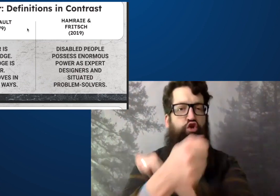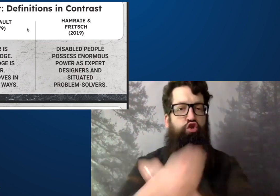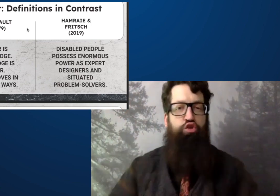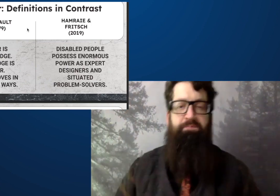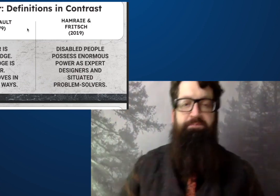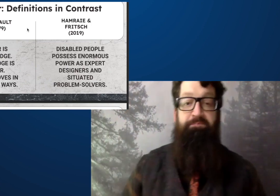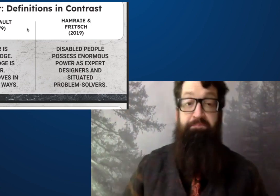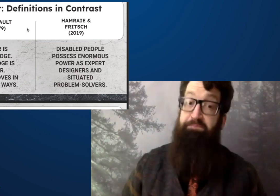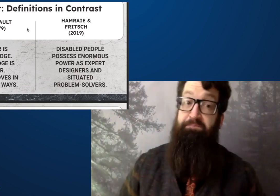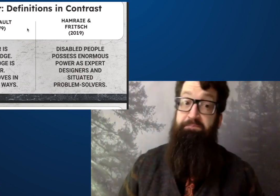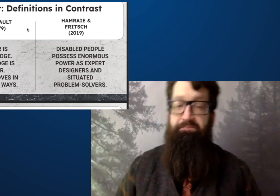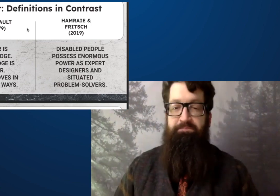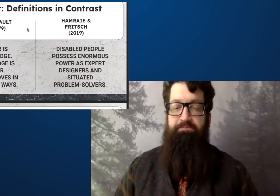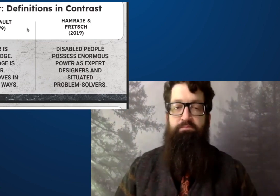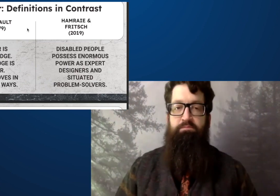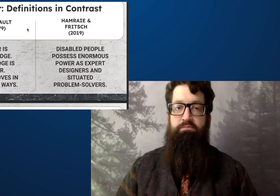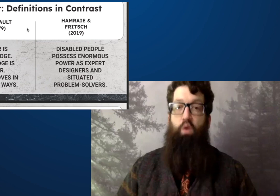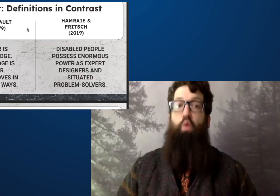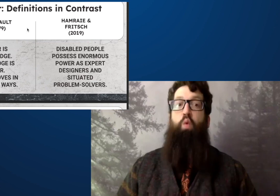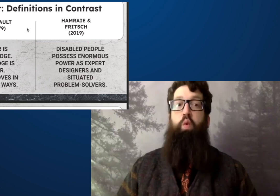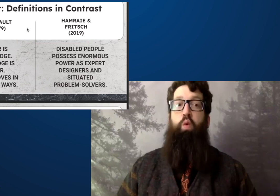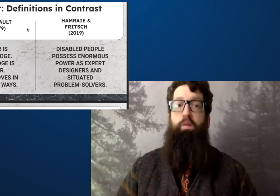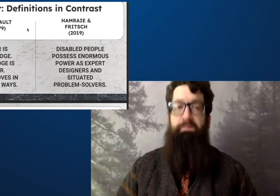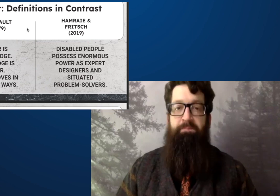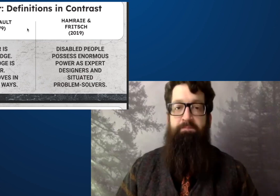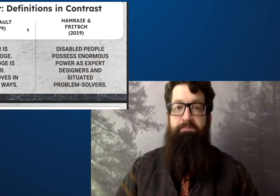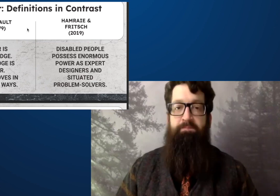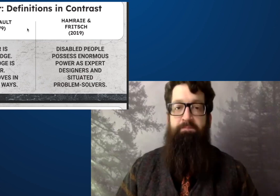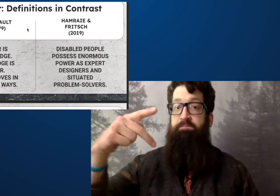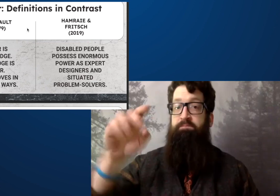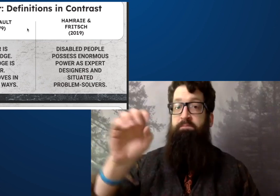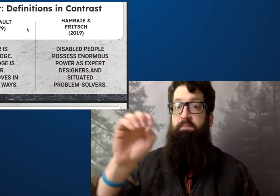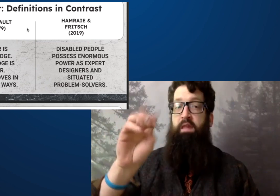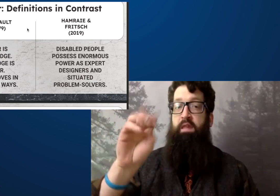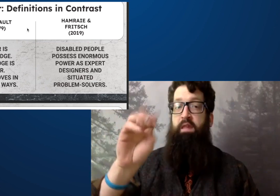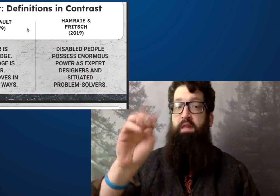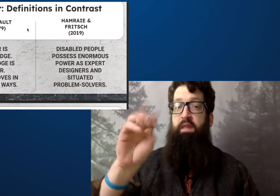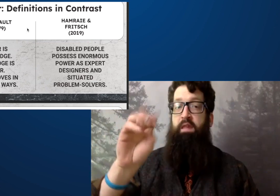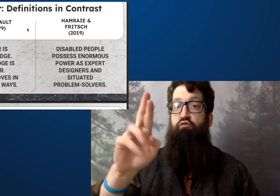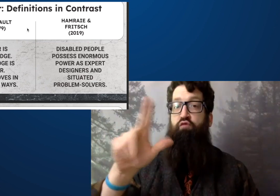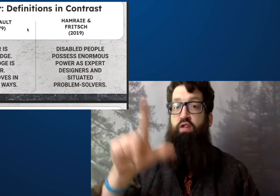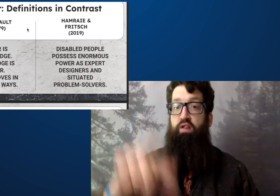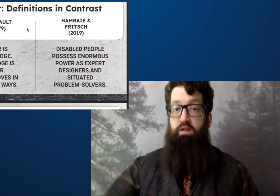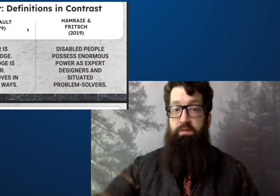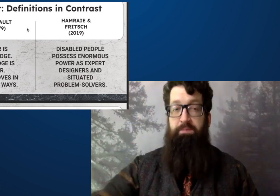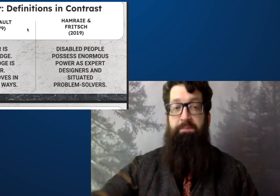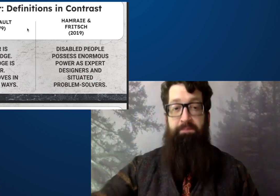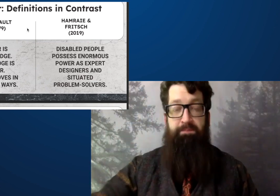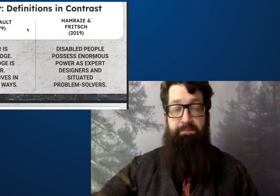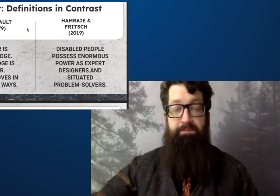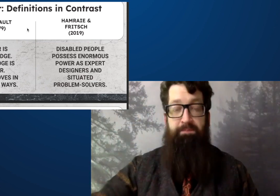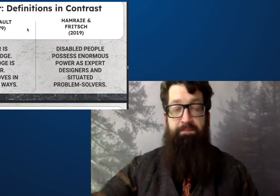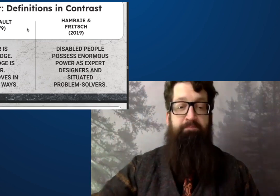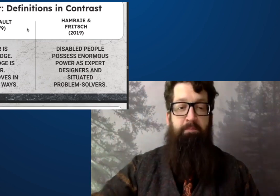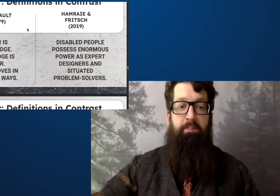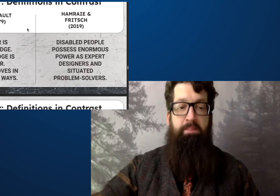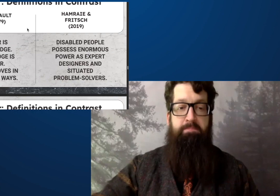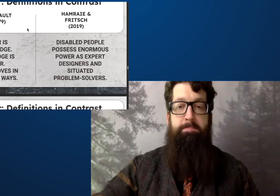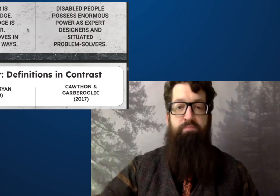There was visuals of people in wheelchairs out of their wheelchairs, literally crawling up hills. To describe this experience,